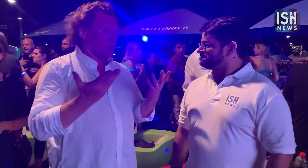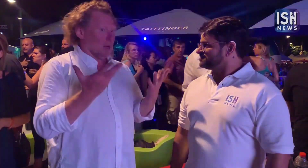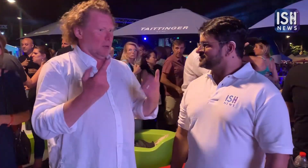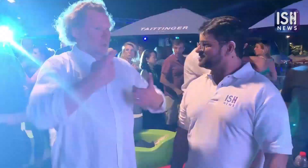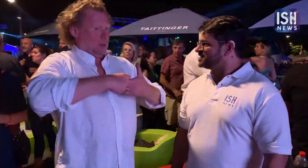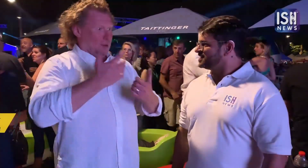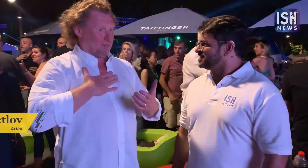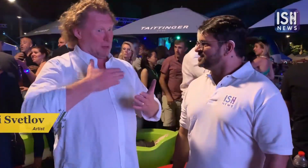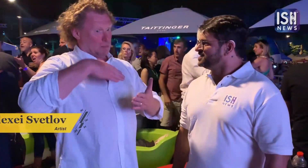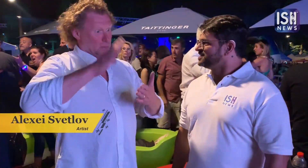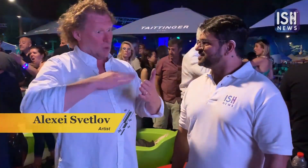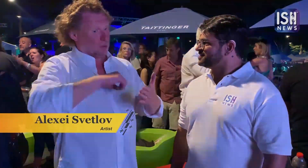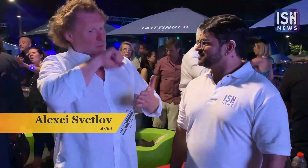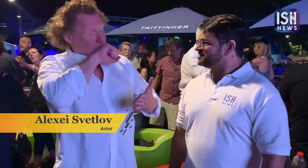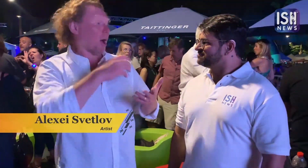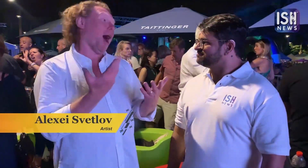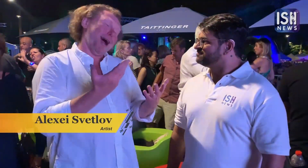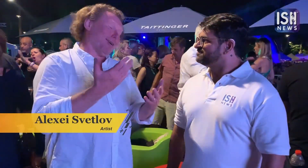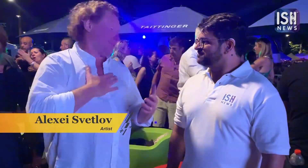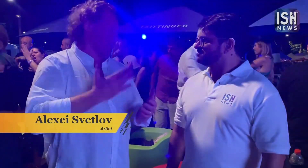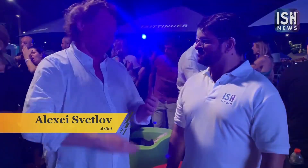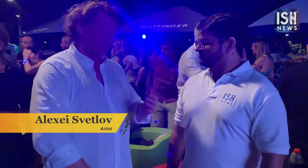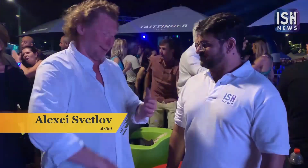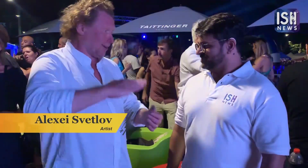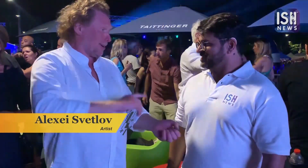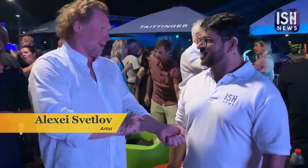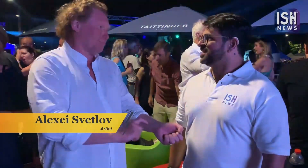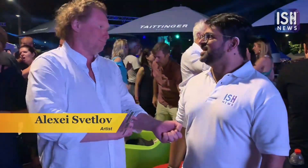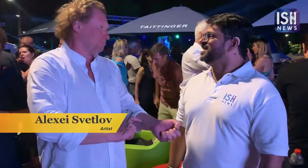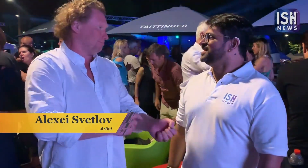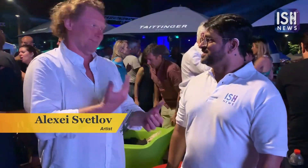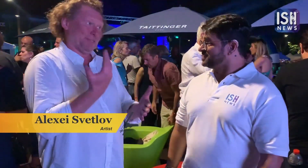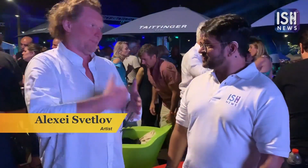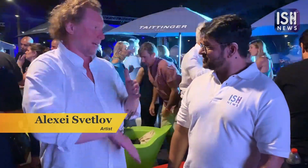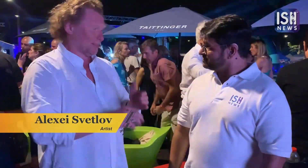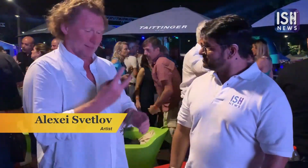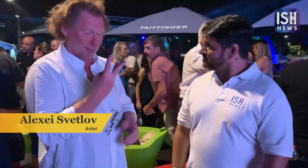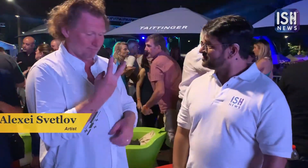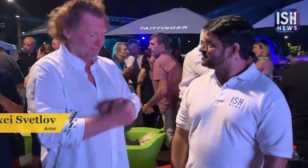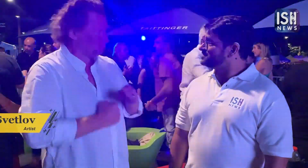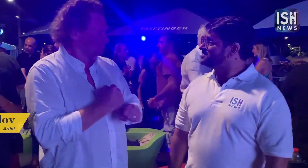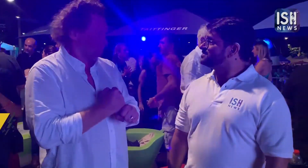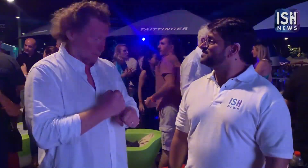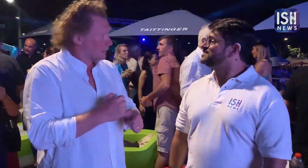Of course! I love to paint and have been painting since the age of 3.